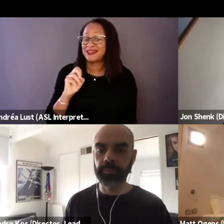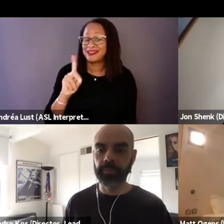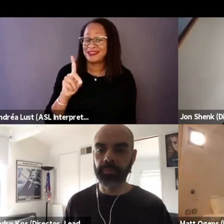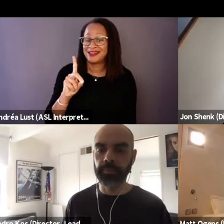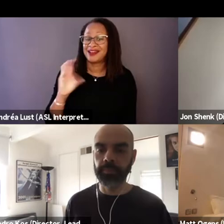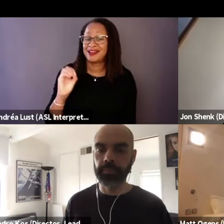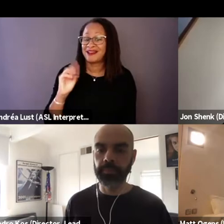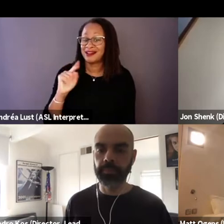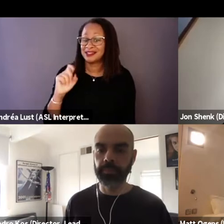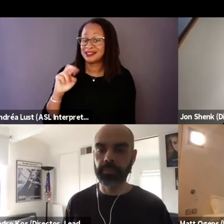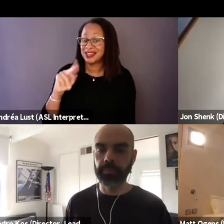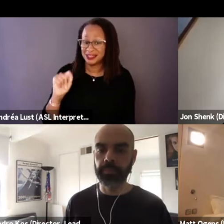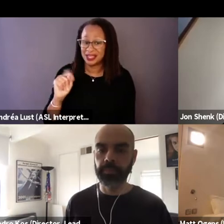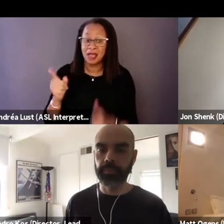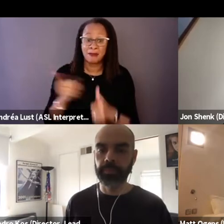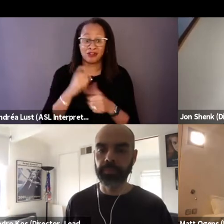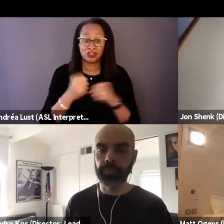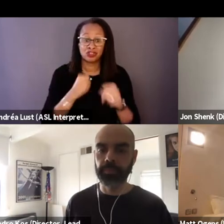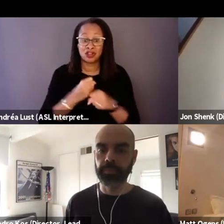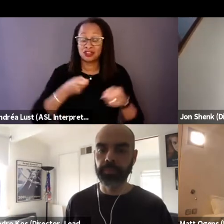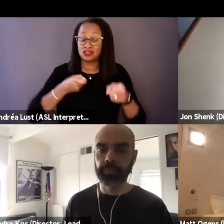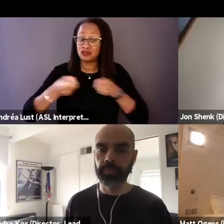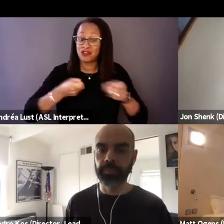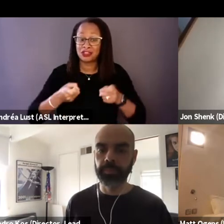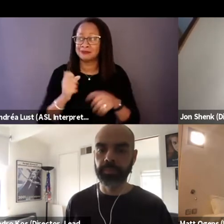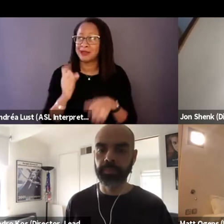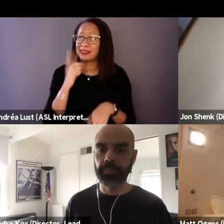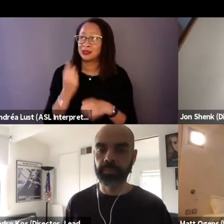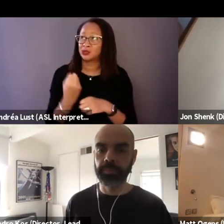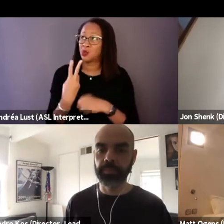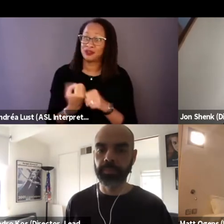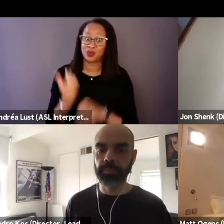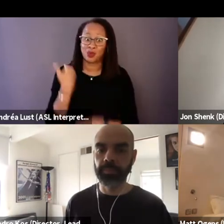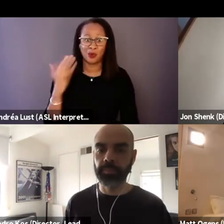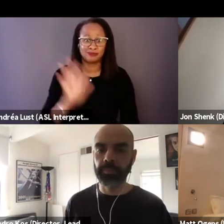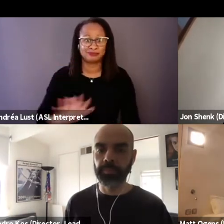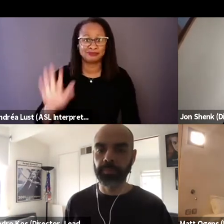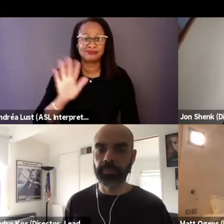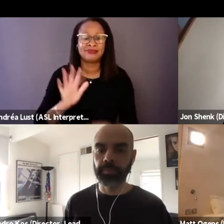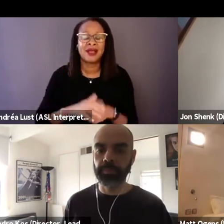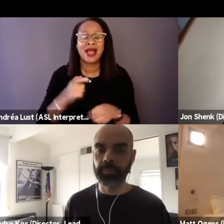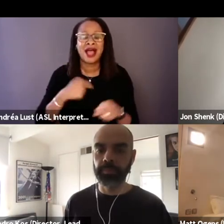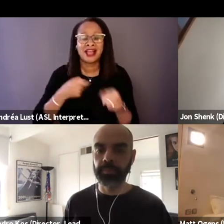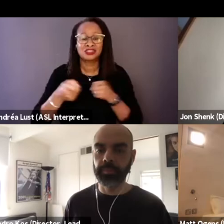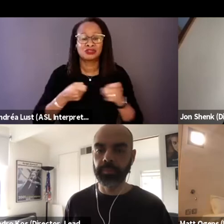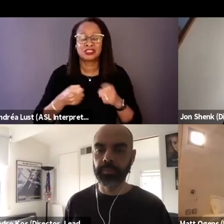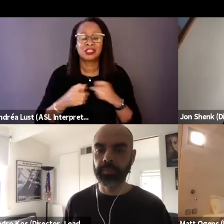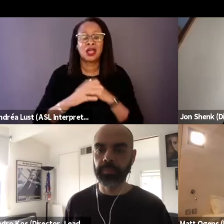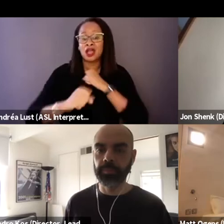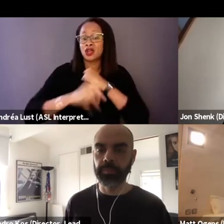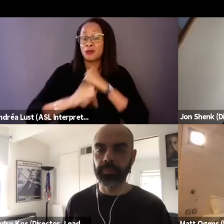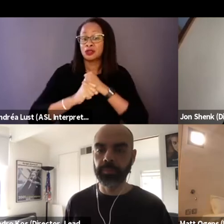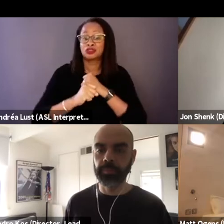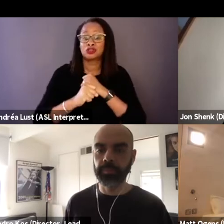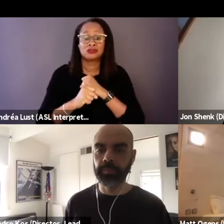My first year of directing 12 years ago or something, I directed a commercial campaign about high school football teams,